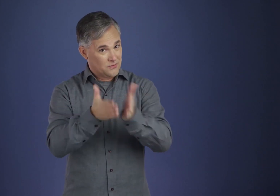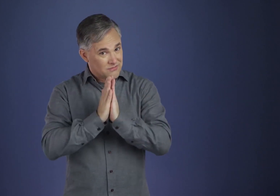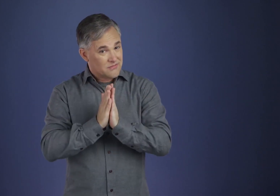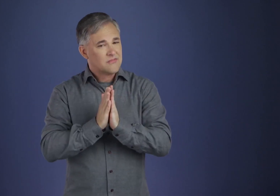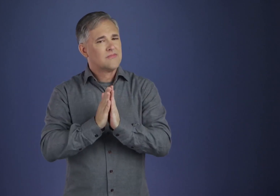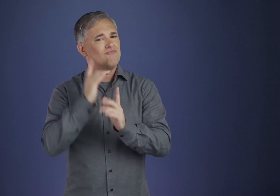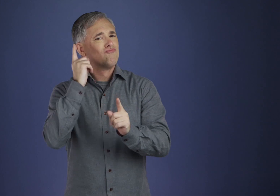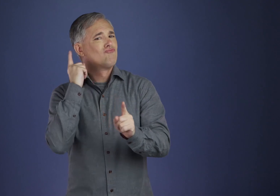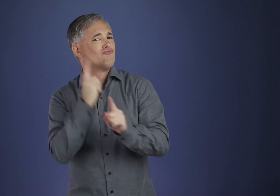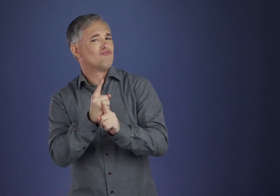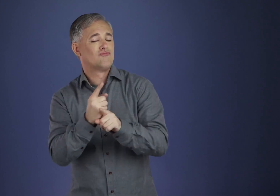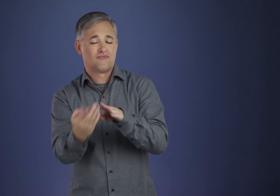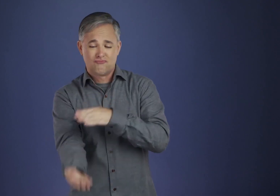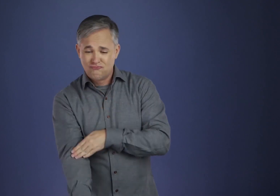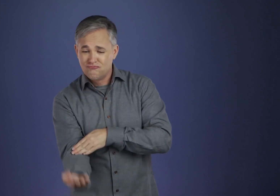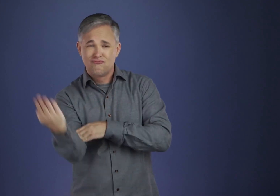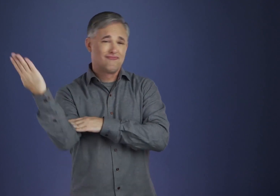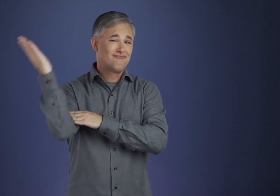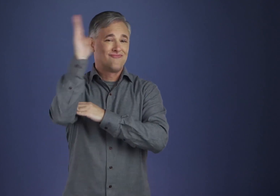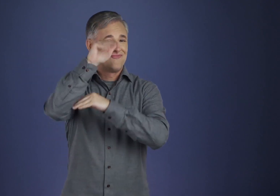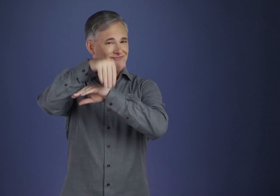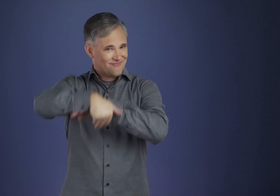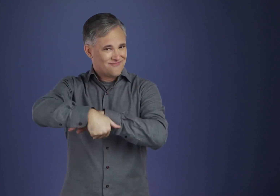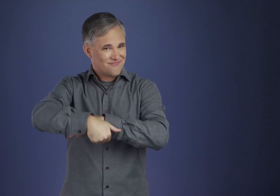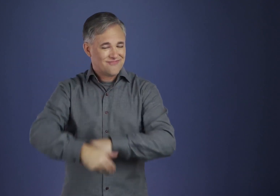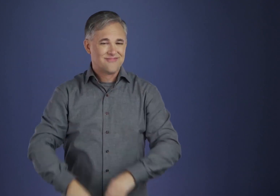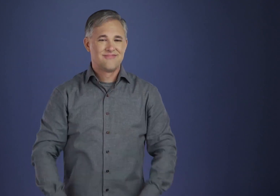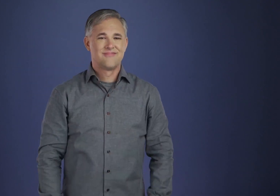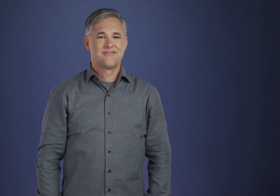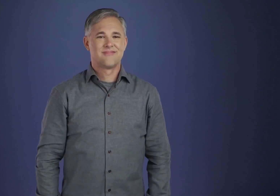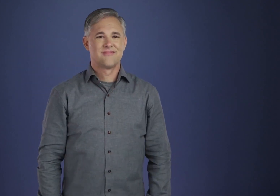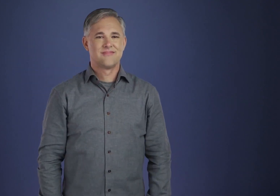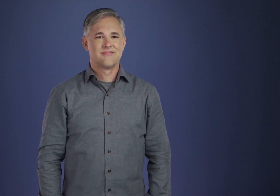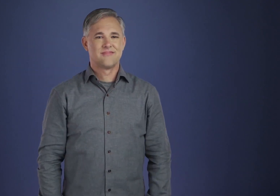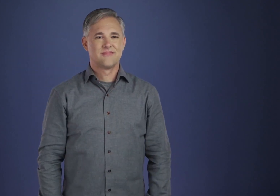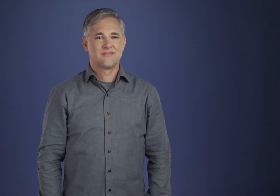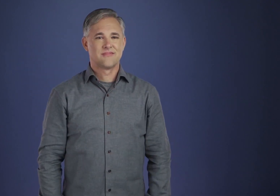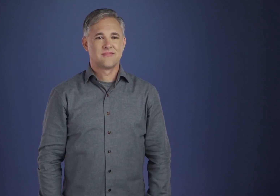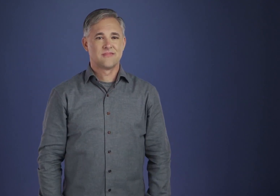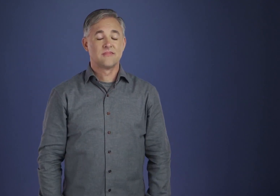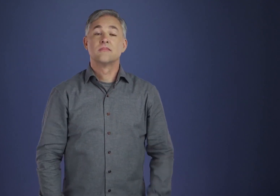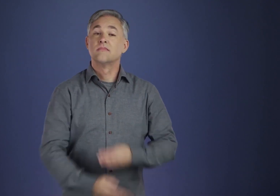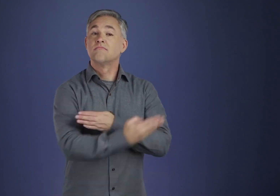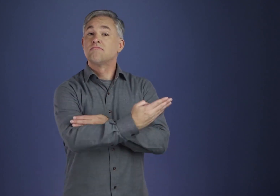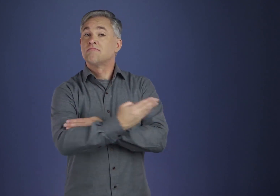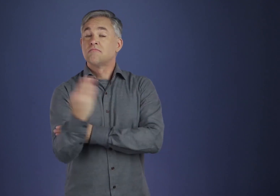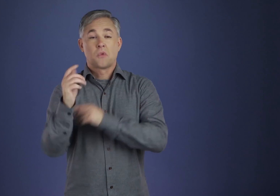Our immediate temptation will be to ask for specific solutions to specific problems,